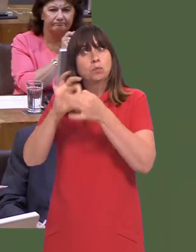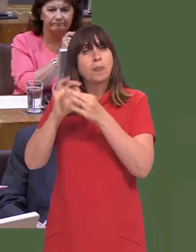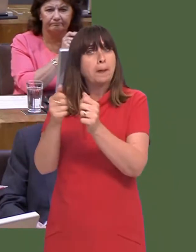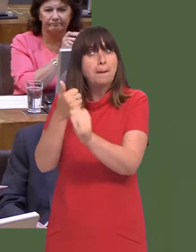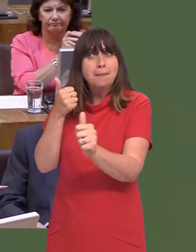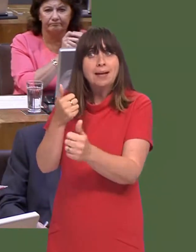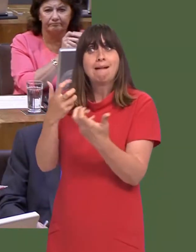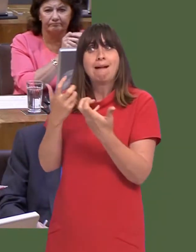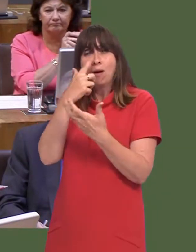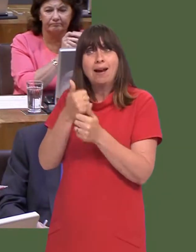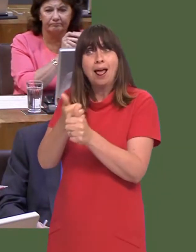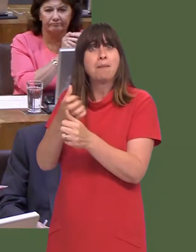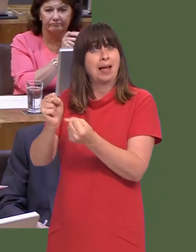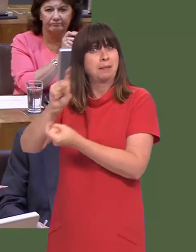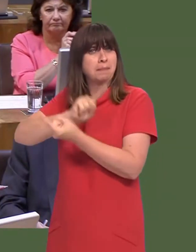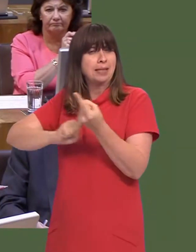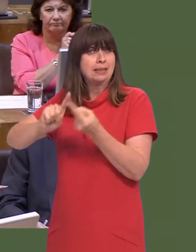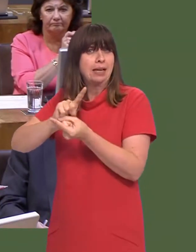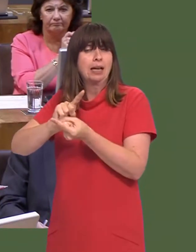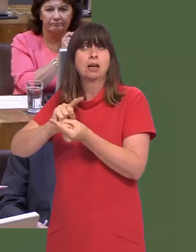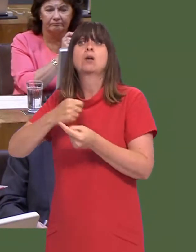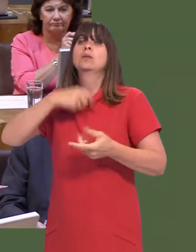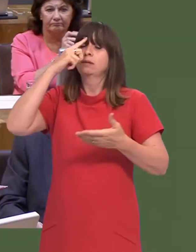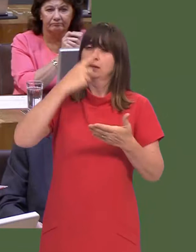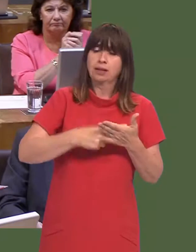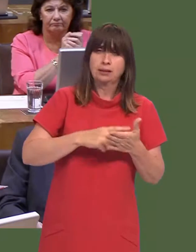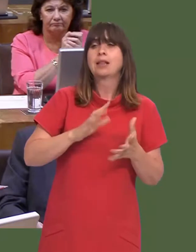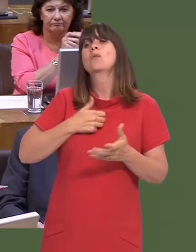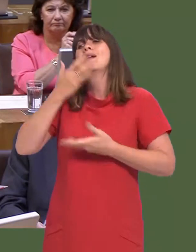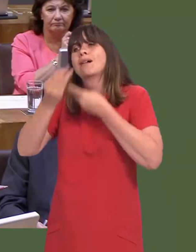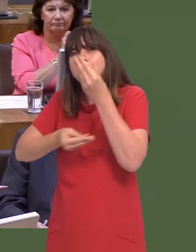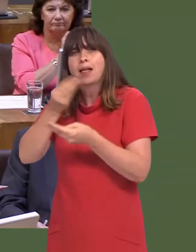We worked with the company to see what we could do to help. There was a meeting between the company and officials after the decision.